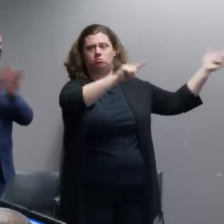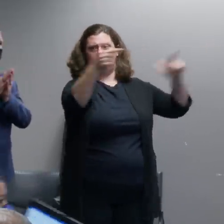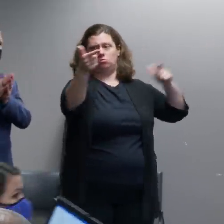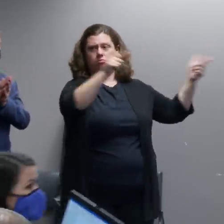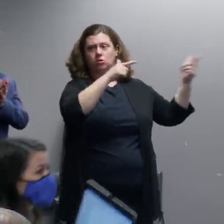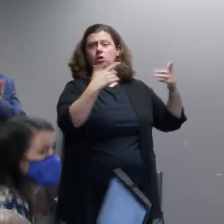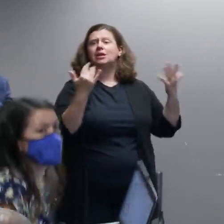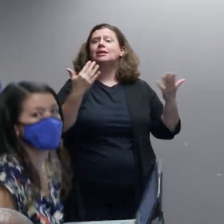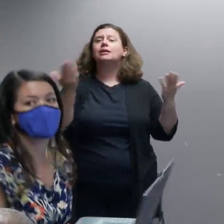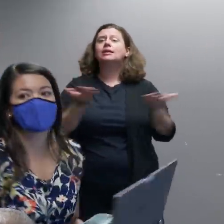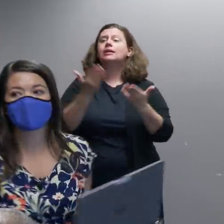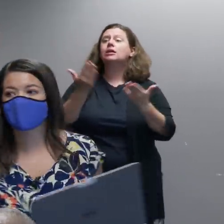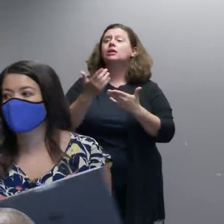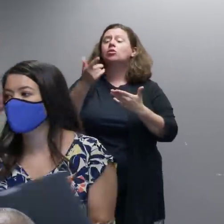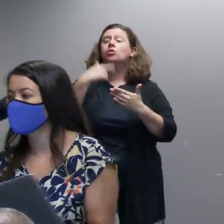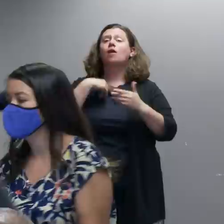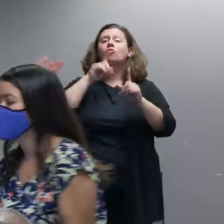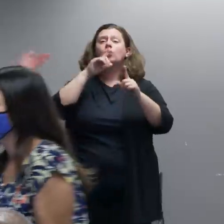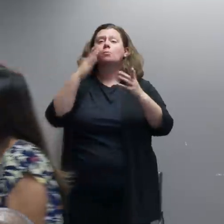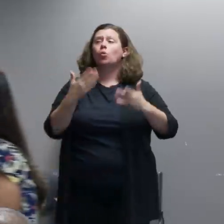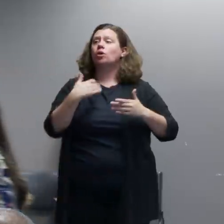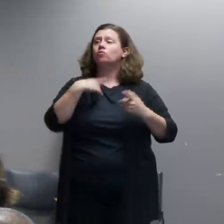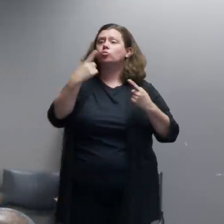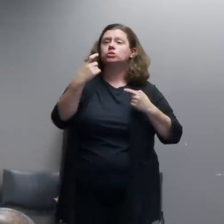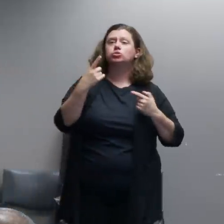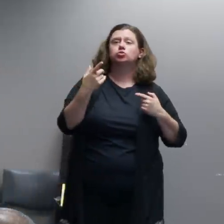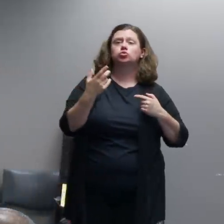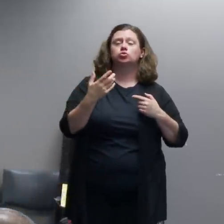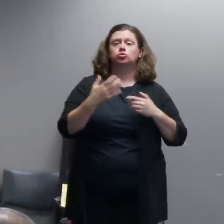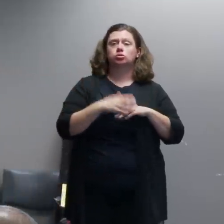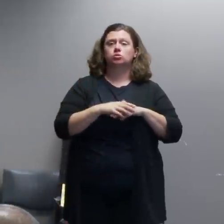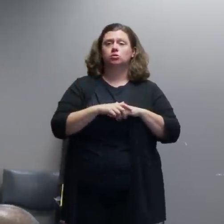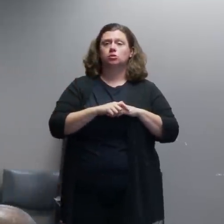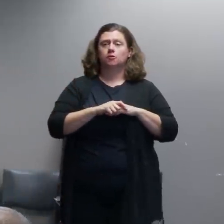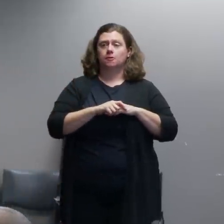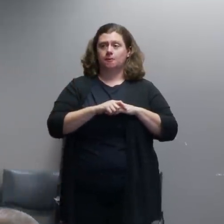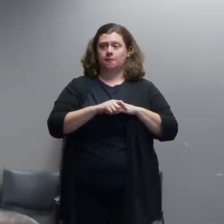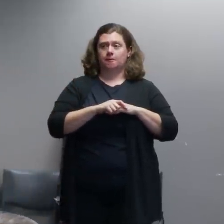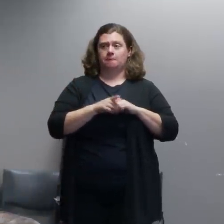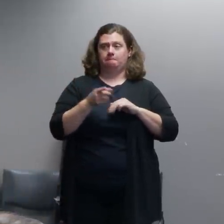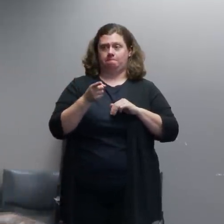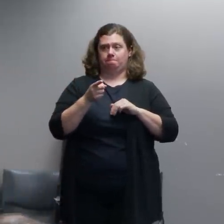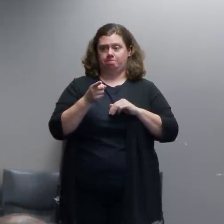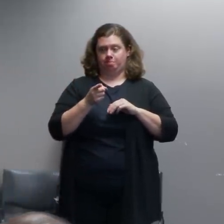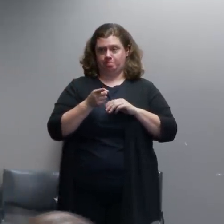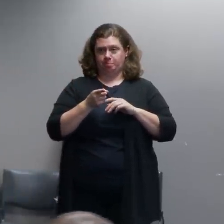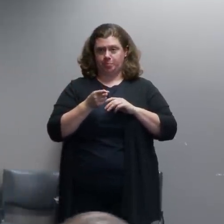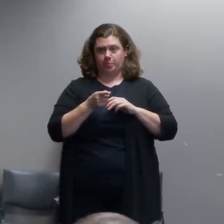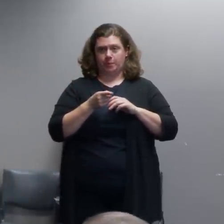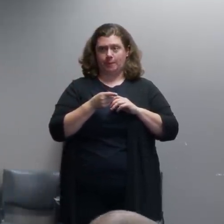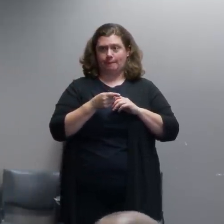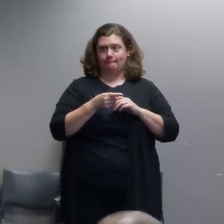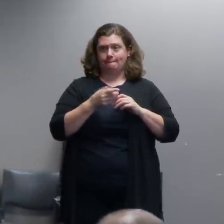reporters first and I'll let you kind of see it from here. Q: Alright I'll do my best. I have a few questions about